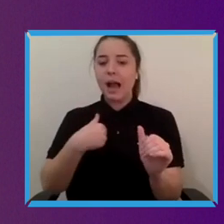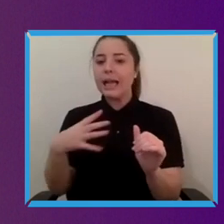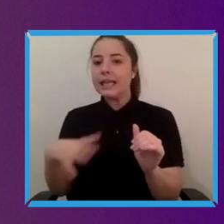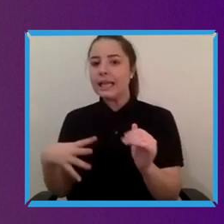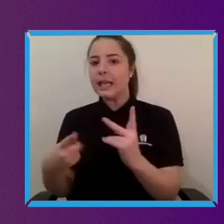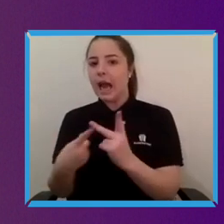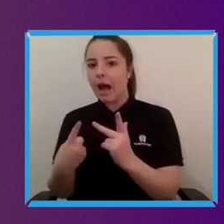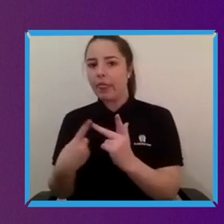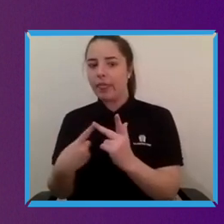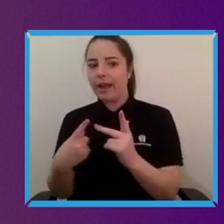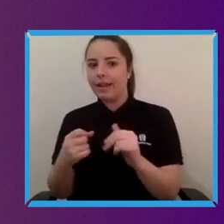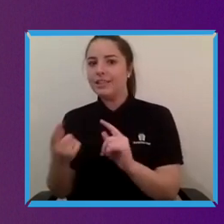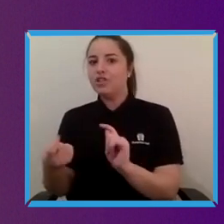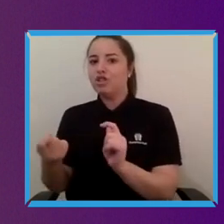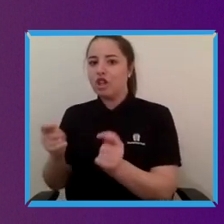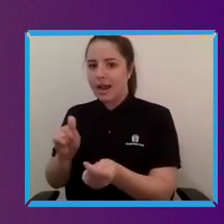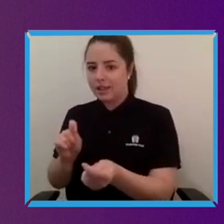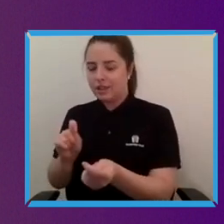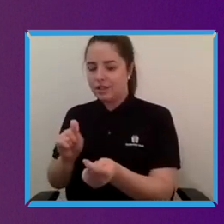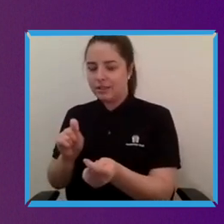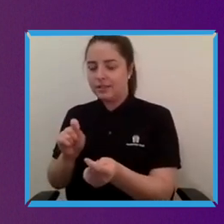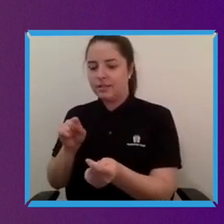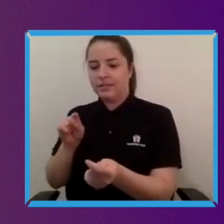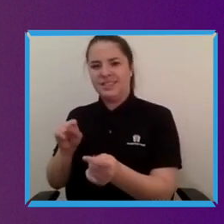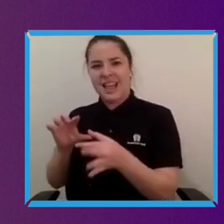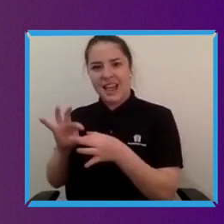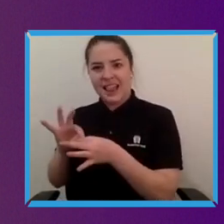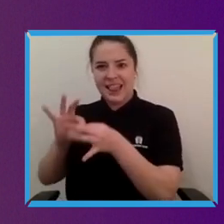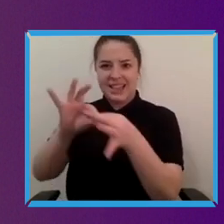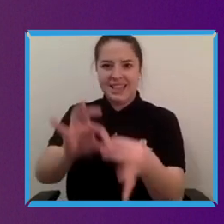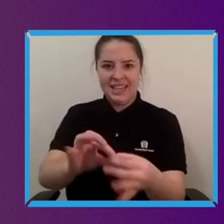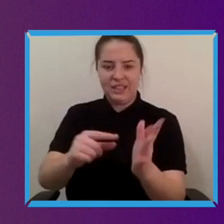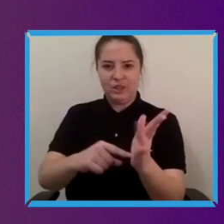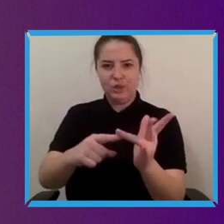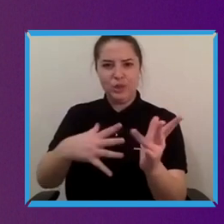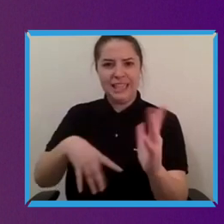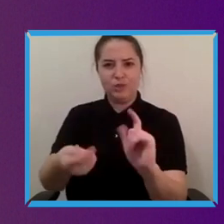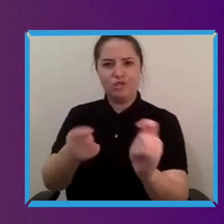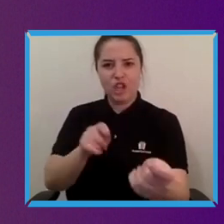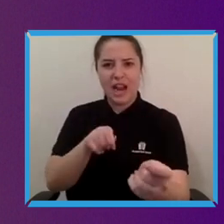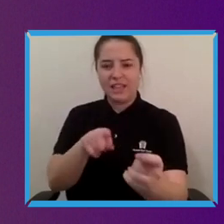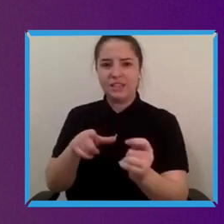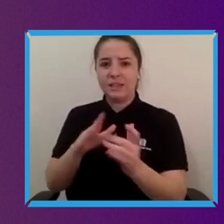changes that are associated with that then you know effectively like all the technology in the world is not